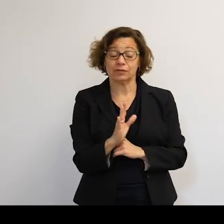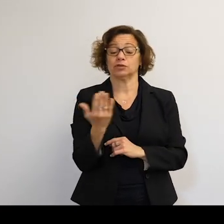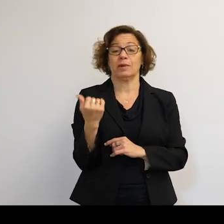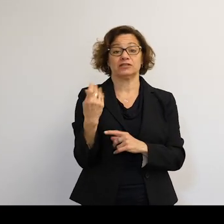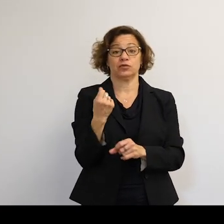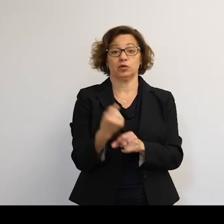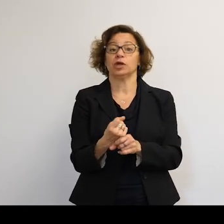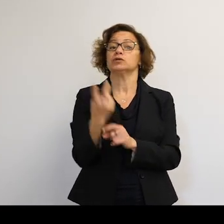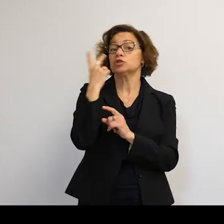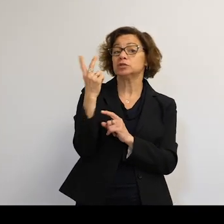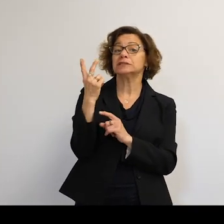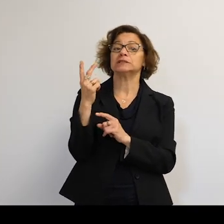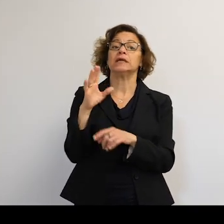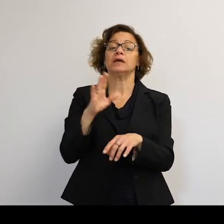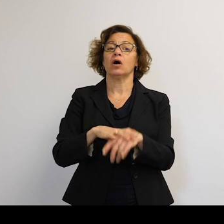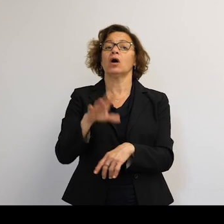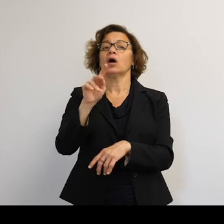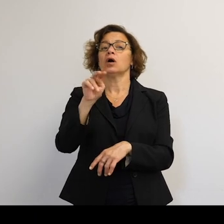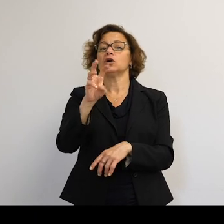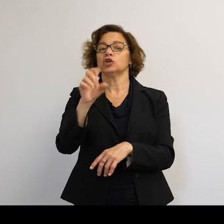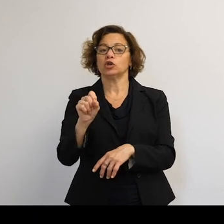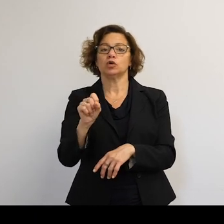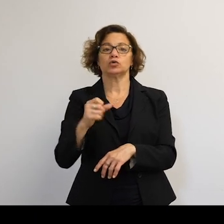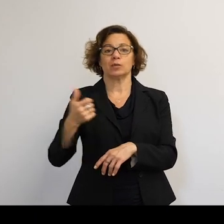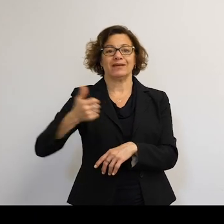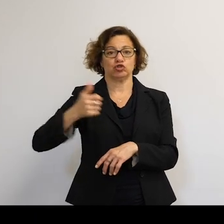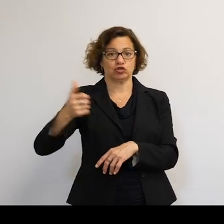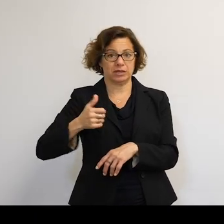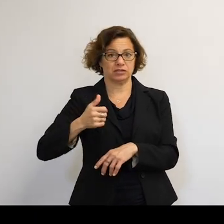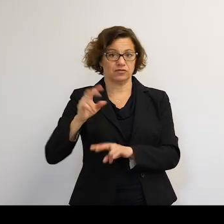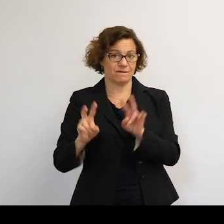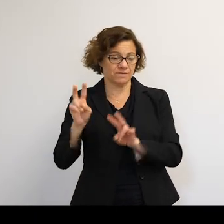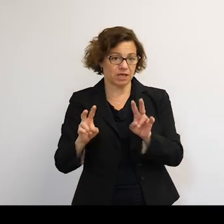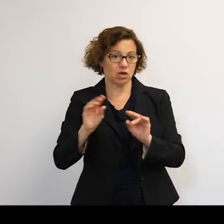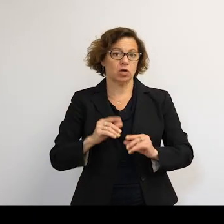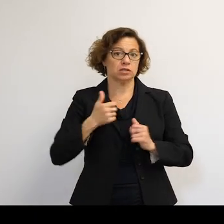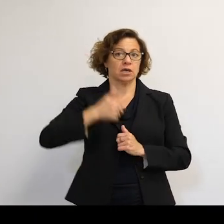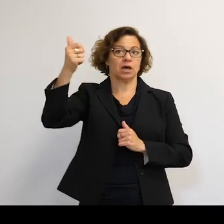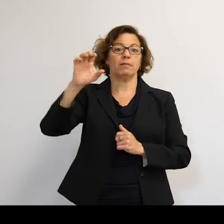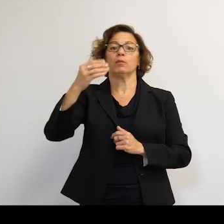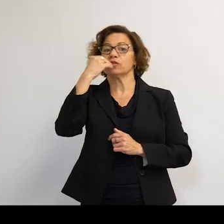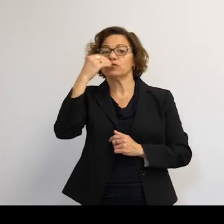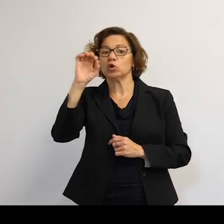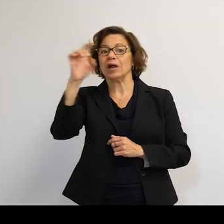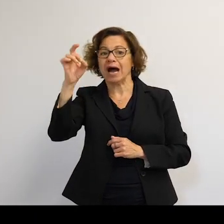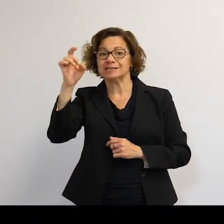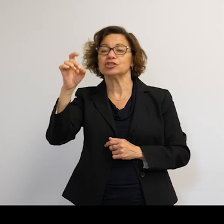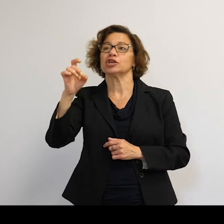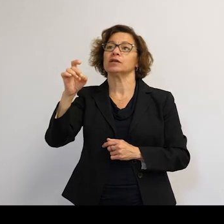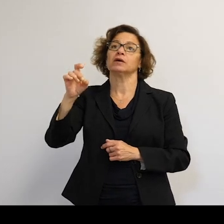see on the news these automated transfer vehicles go up with the new-- the food and the oxygen for the astronauts and take away their trash.